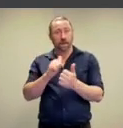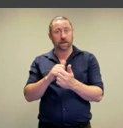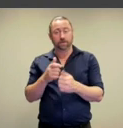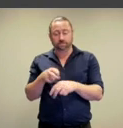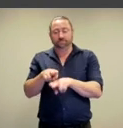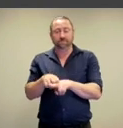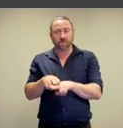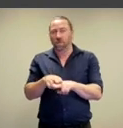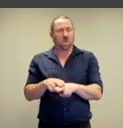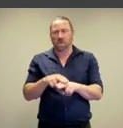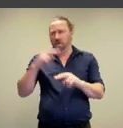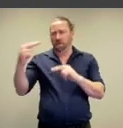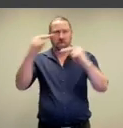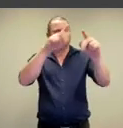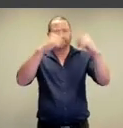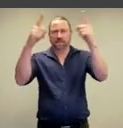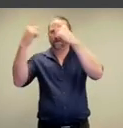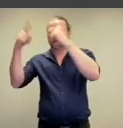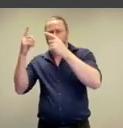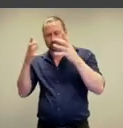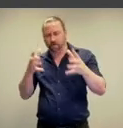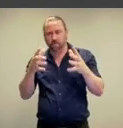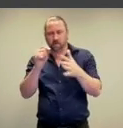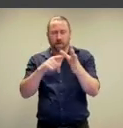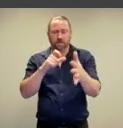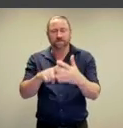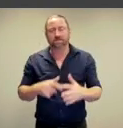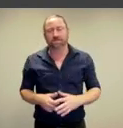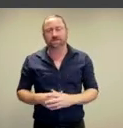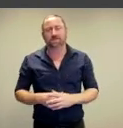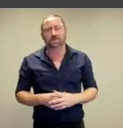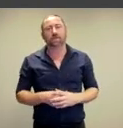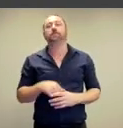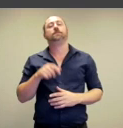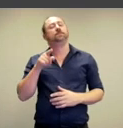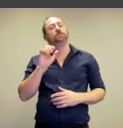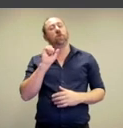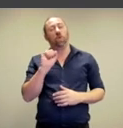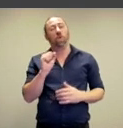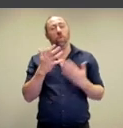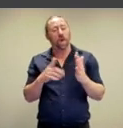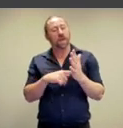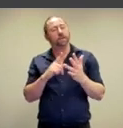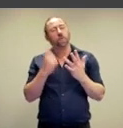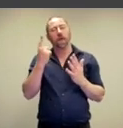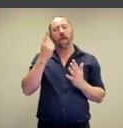herself and her partner in unusual locations